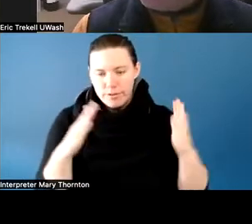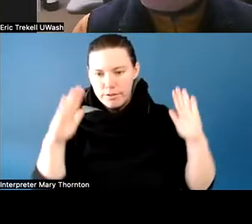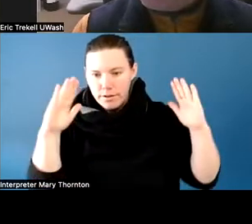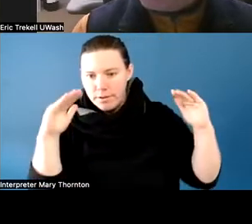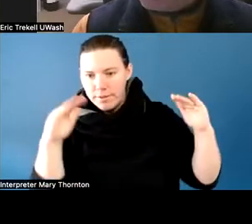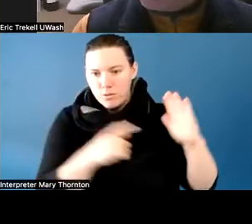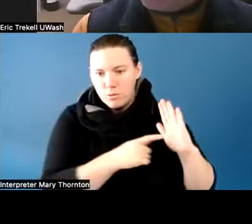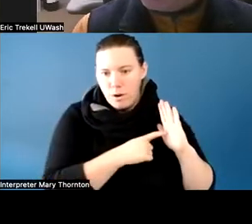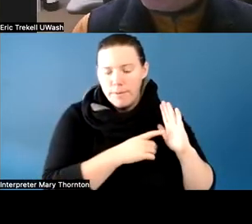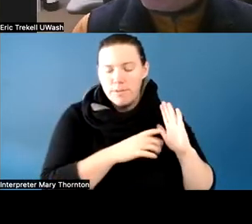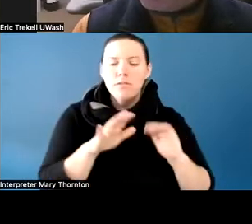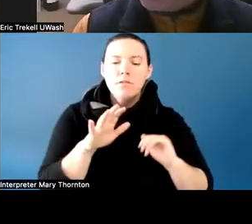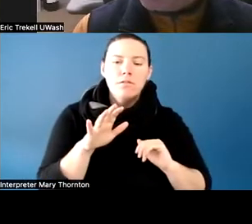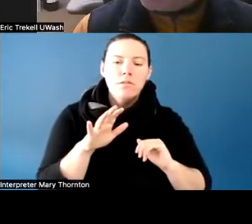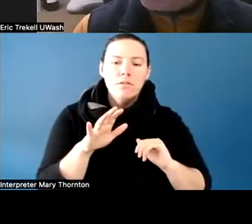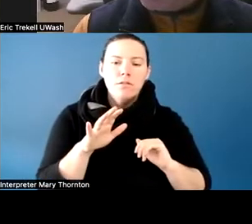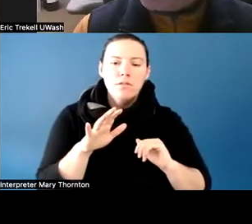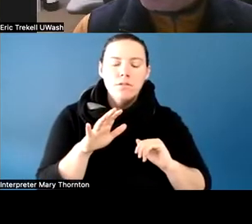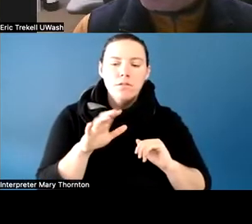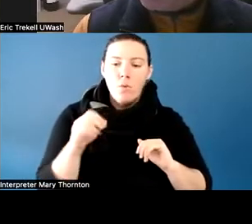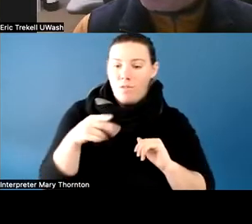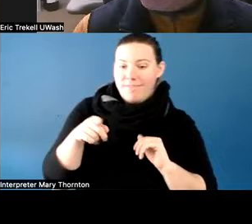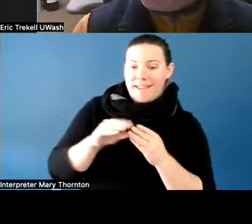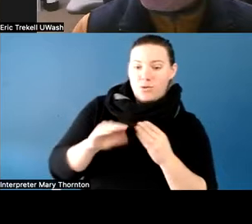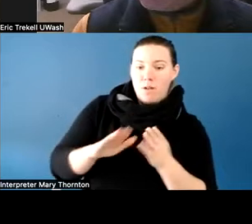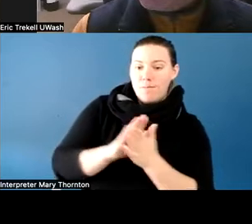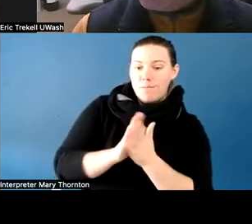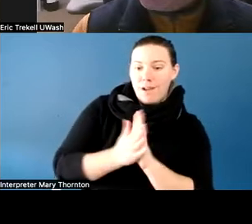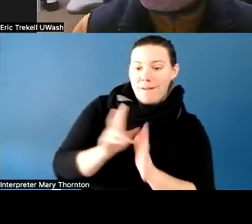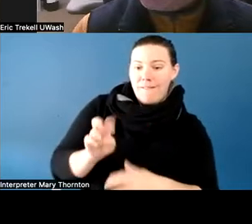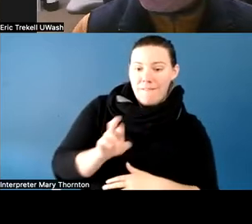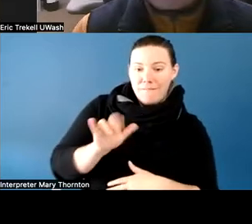had self-advocacy skills, and actually went on to become the vice president of our student activities